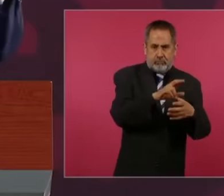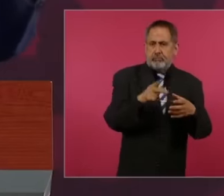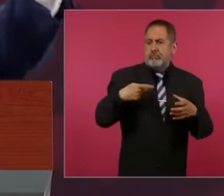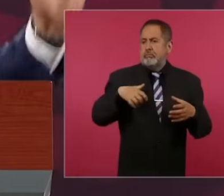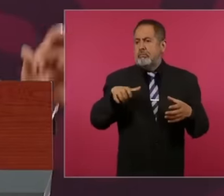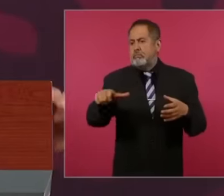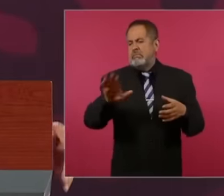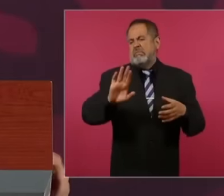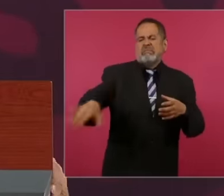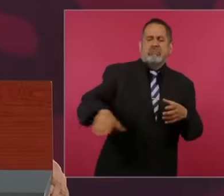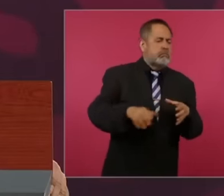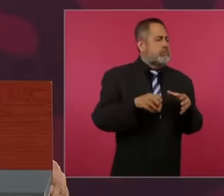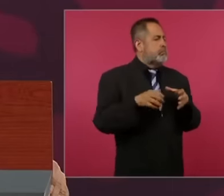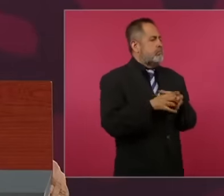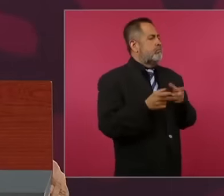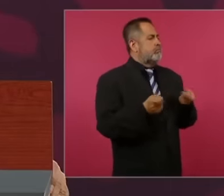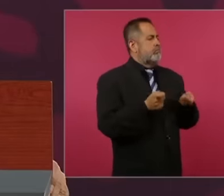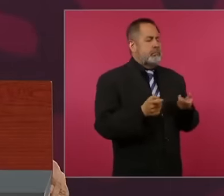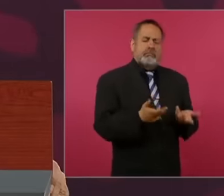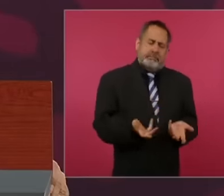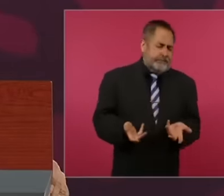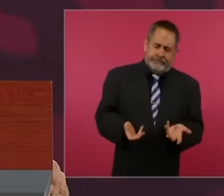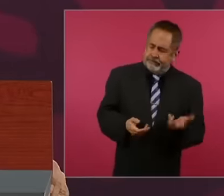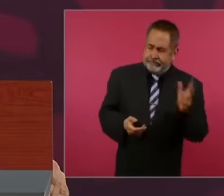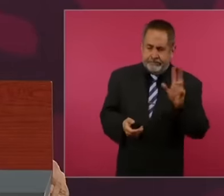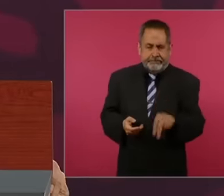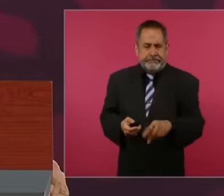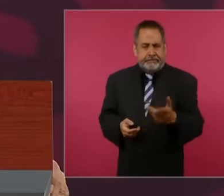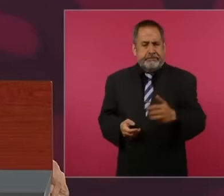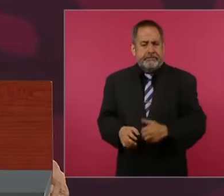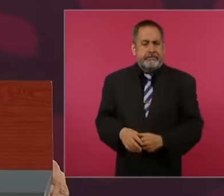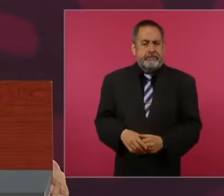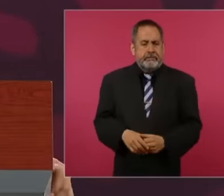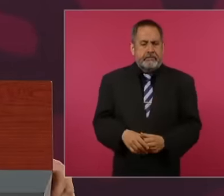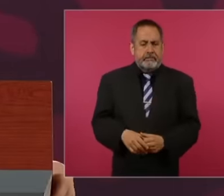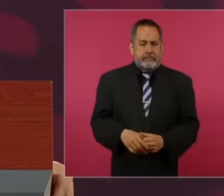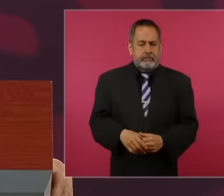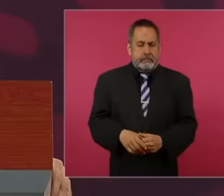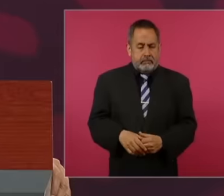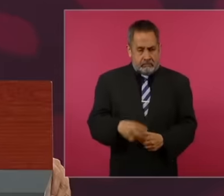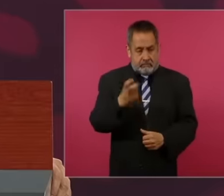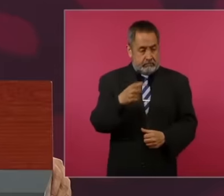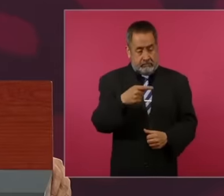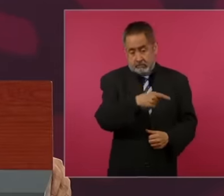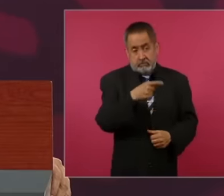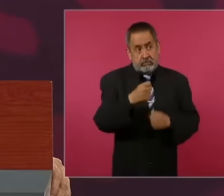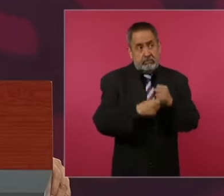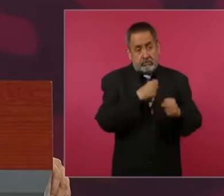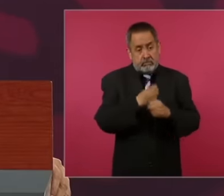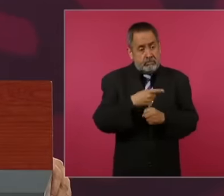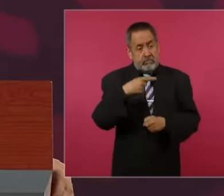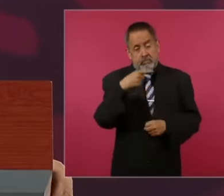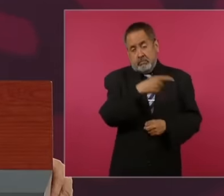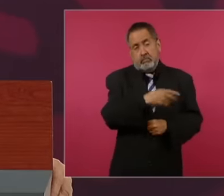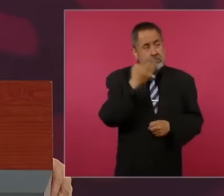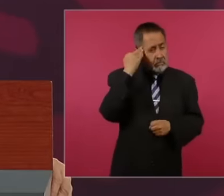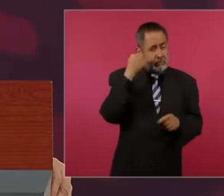people, what was what they imposed for a long time,